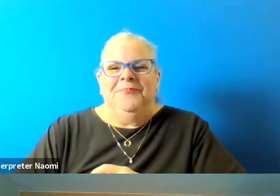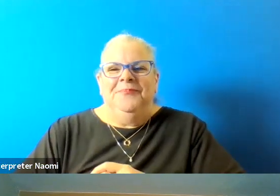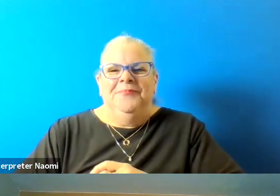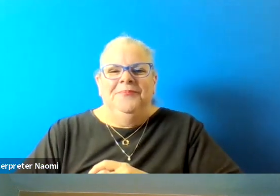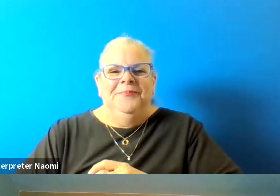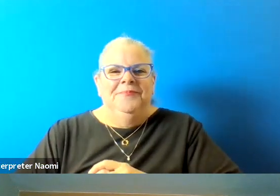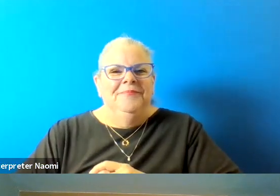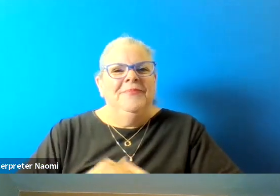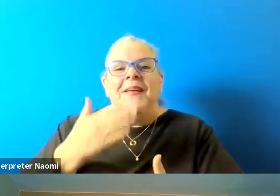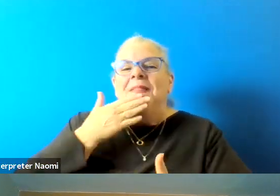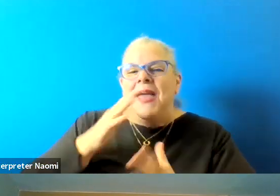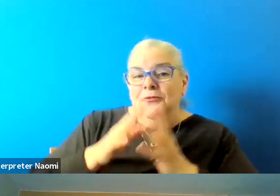Thank you so much, Mr.Mason.